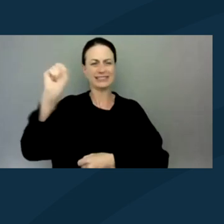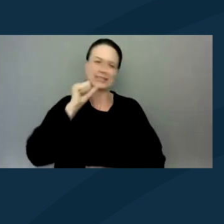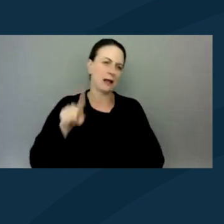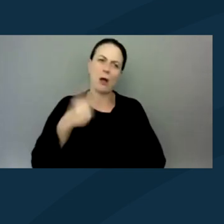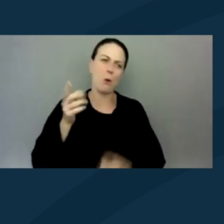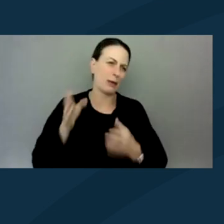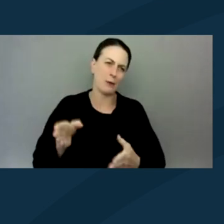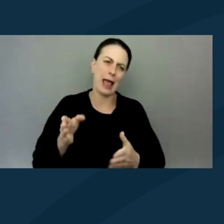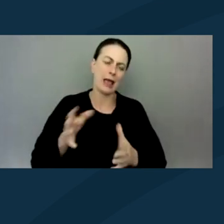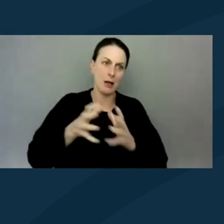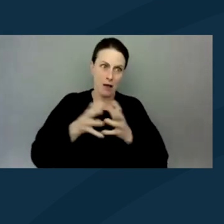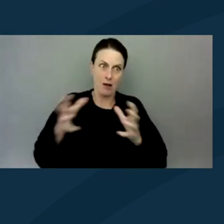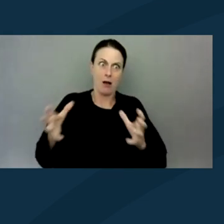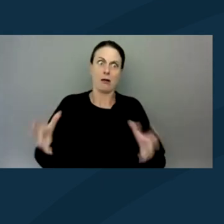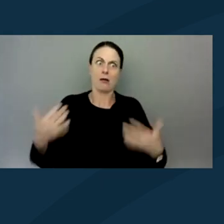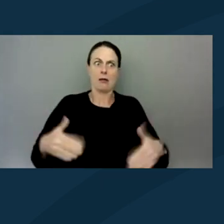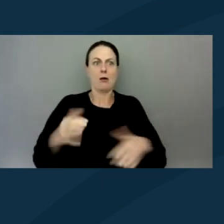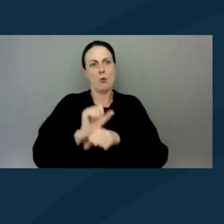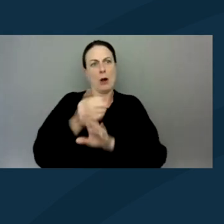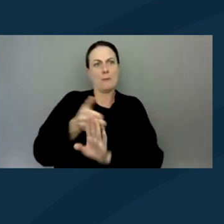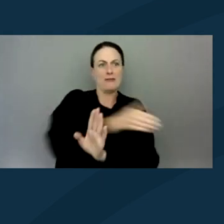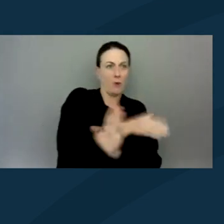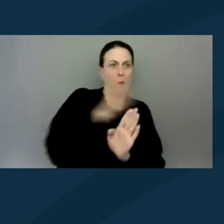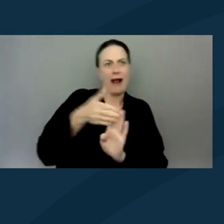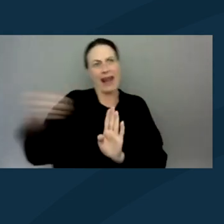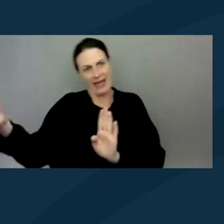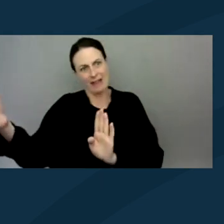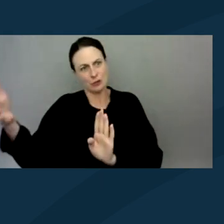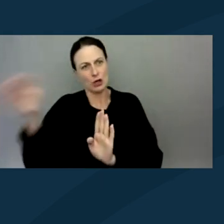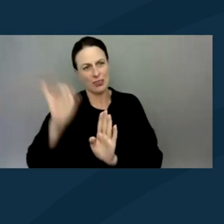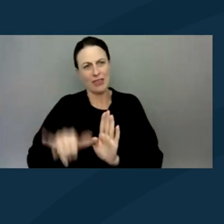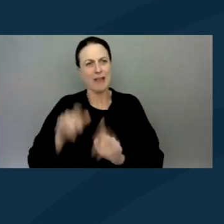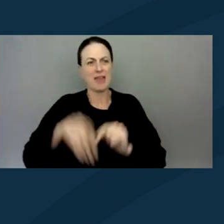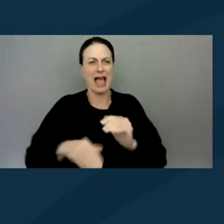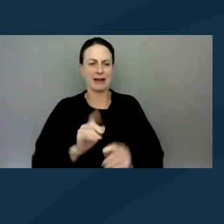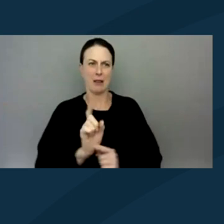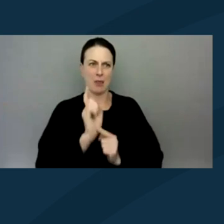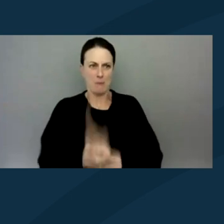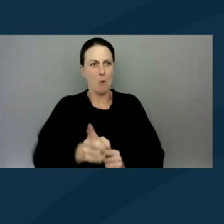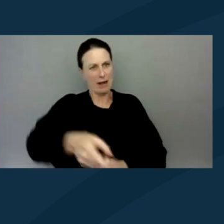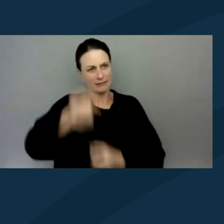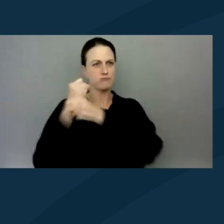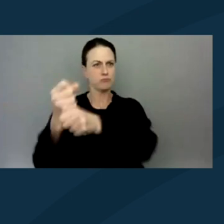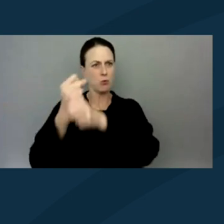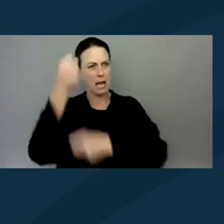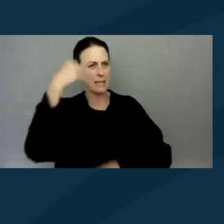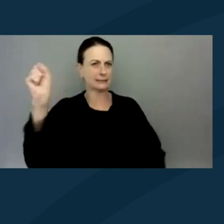that goes on before and after that. And at the time of that, that isn't just being there on the streets.